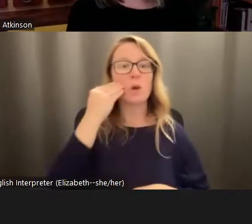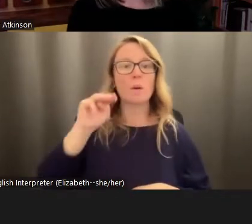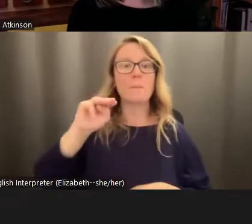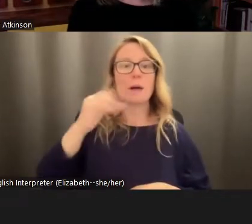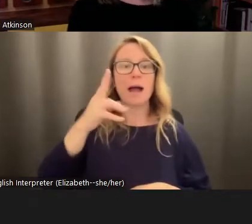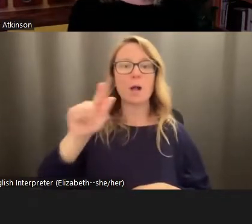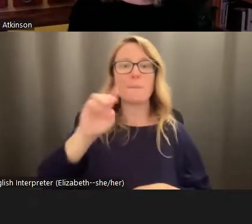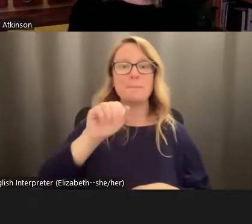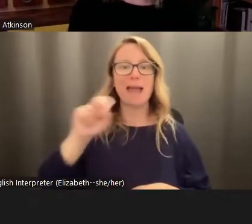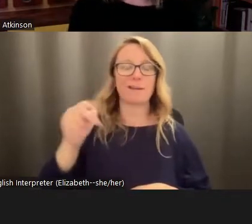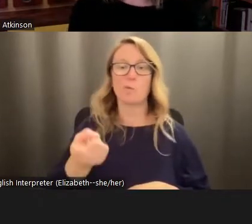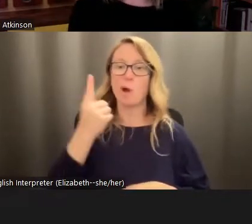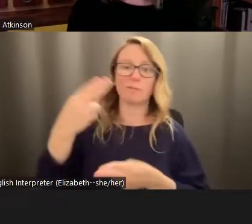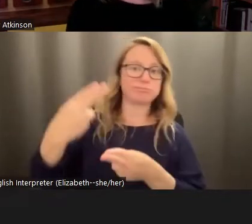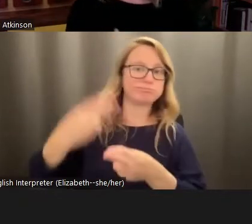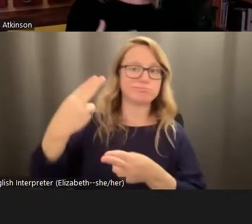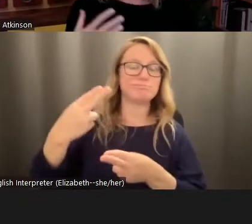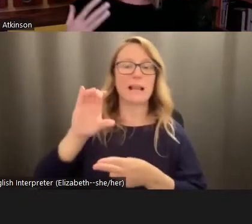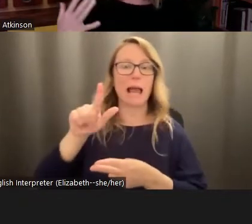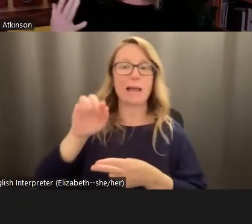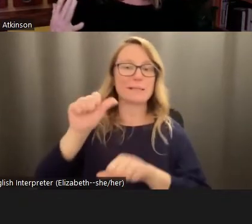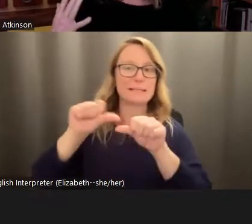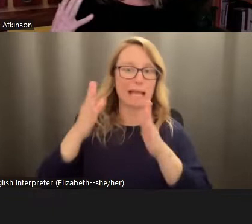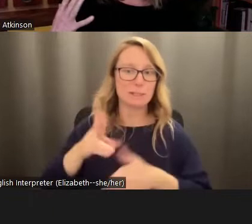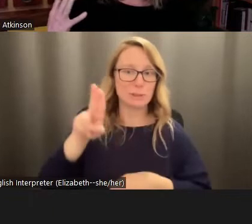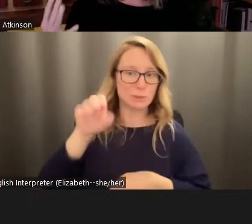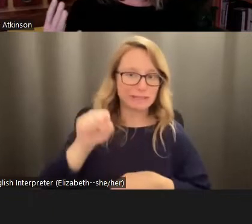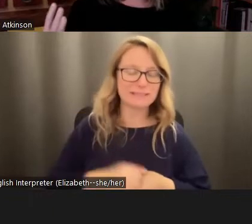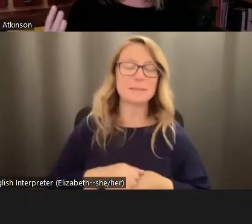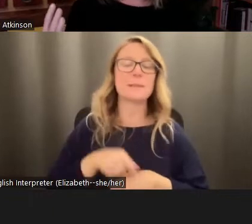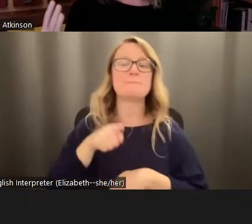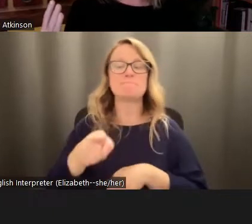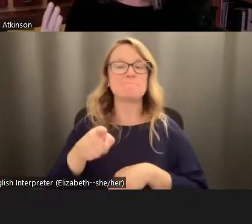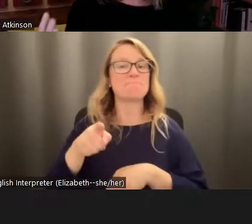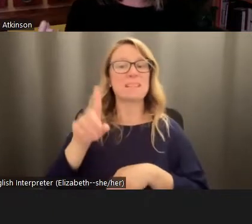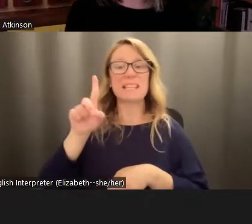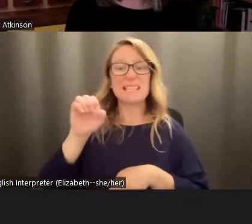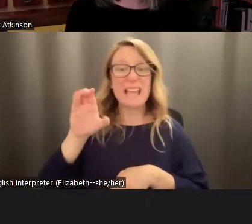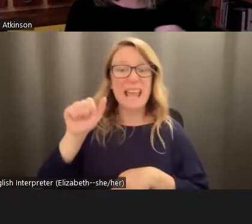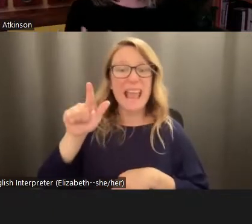known climate scientists in the US. And, you know, he talks about how he spent decades in these media debates where he's